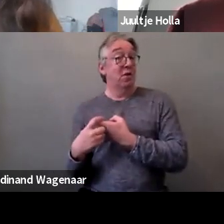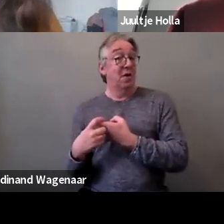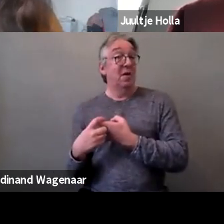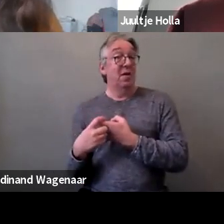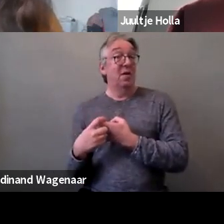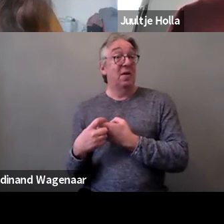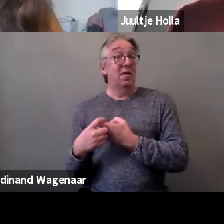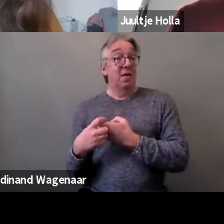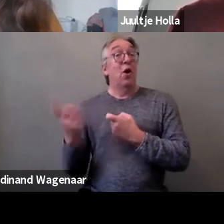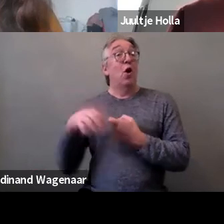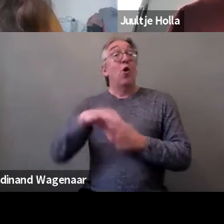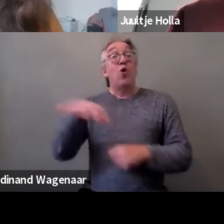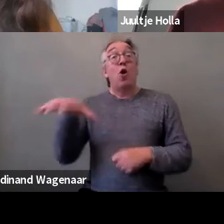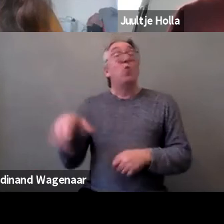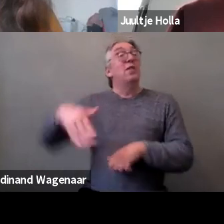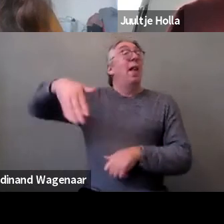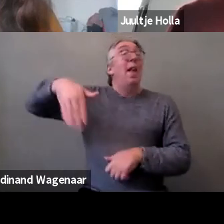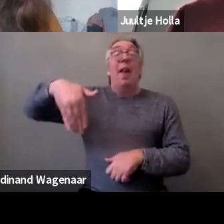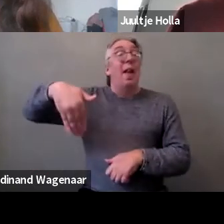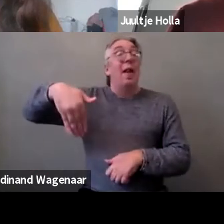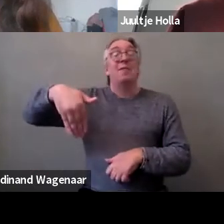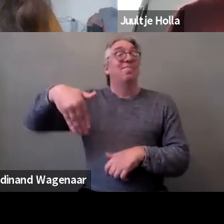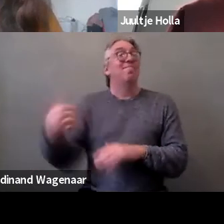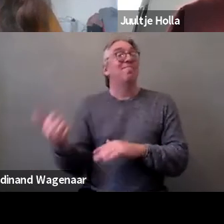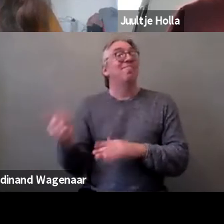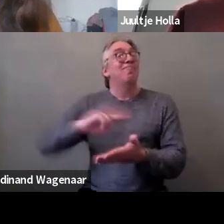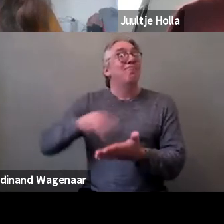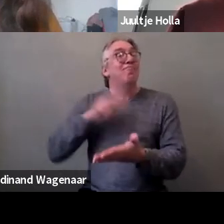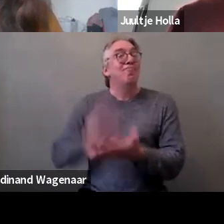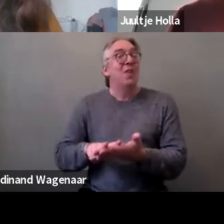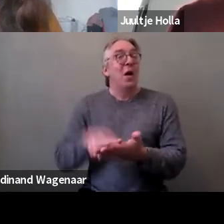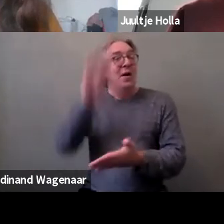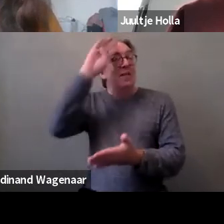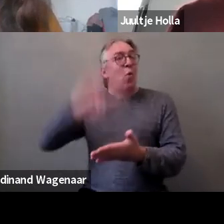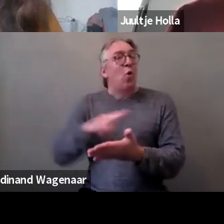This is about building the movement, building solidarity, exchanging ideas.